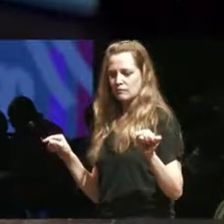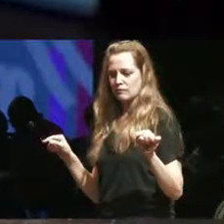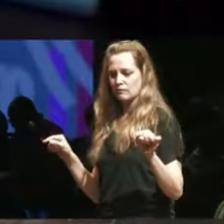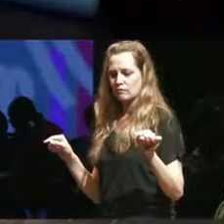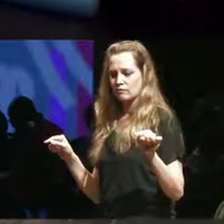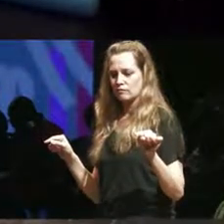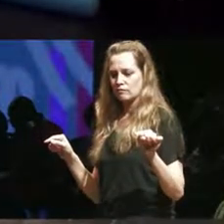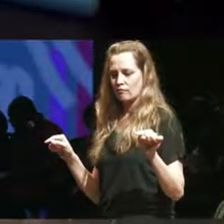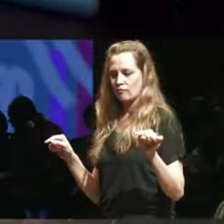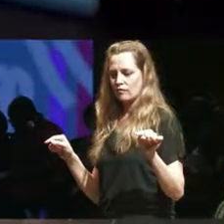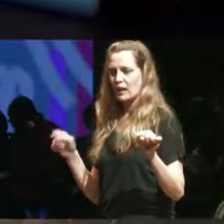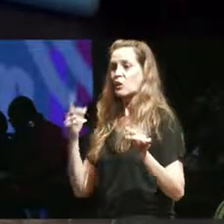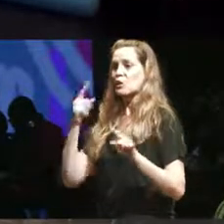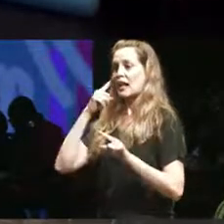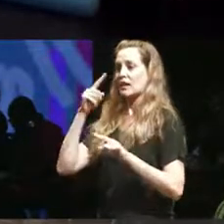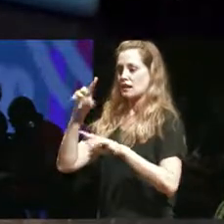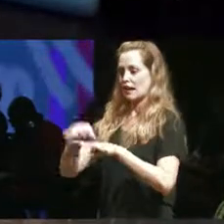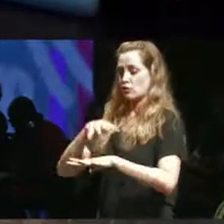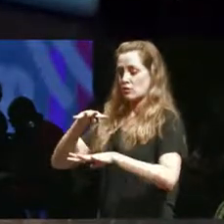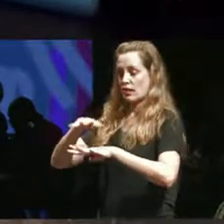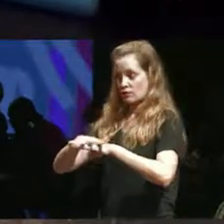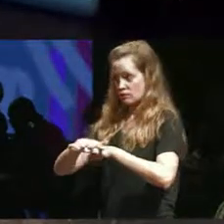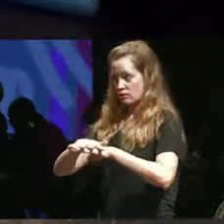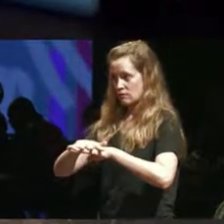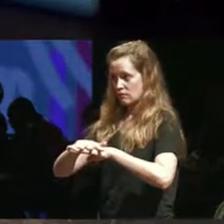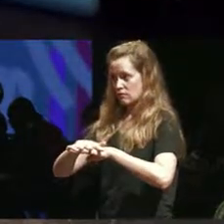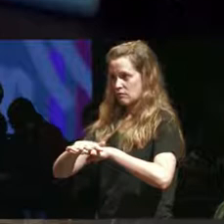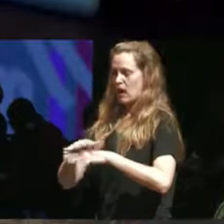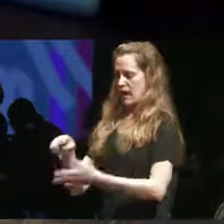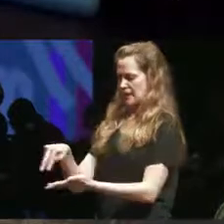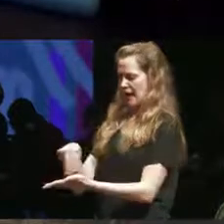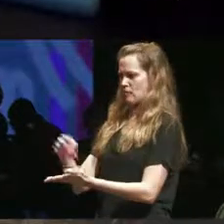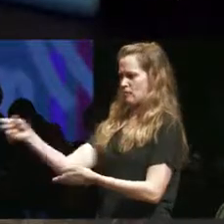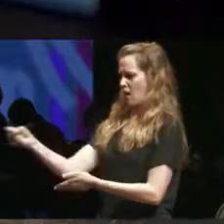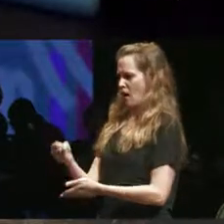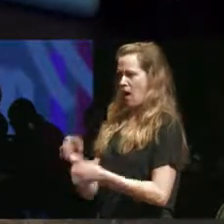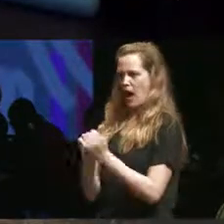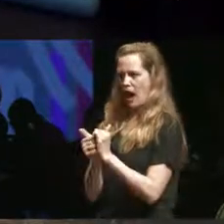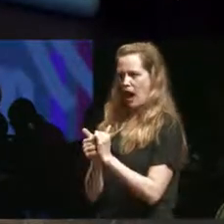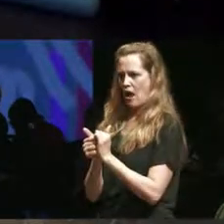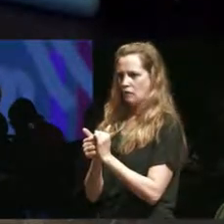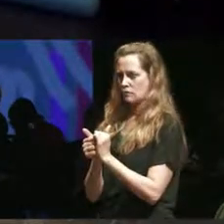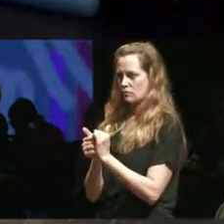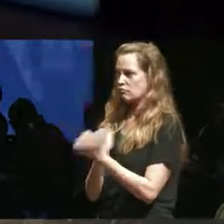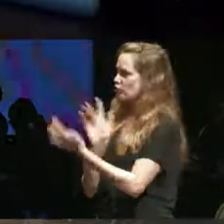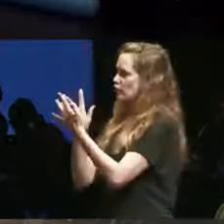this idea of intersectionality and you're just thinking about like how do dancers get hired into like the big deal companies there's a certain image in